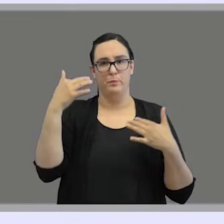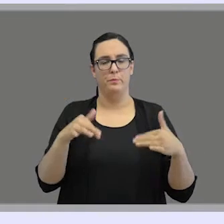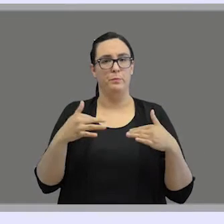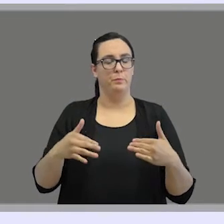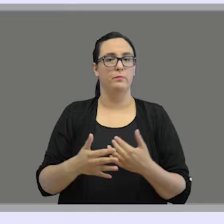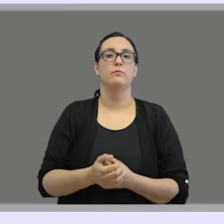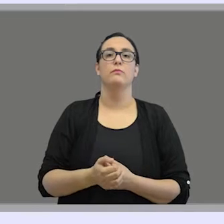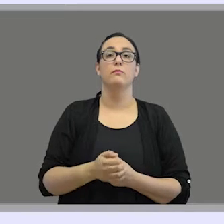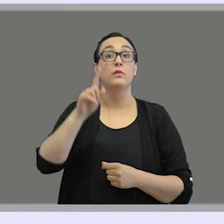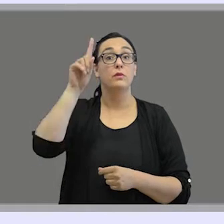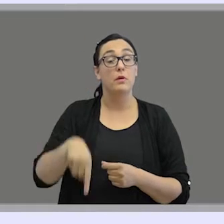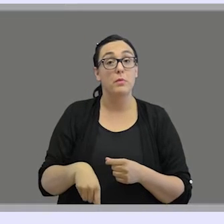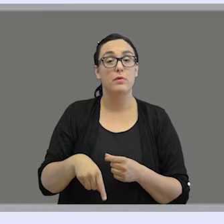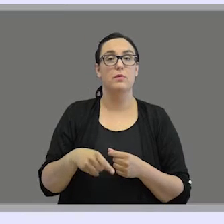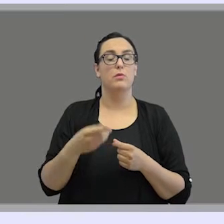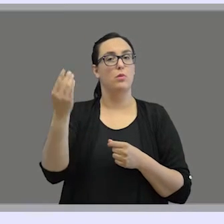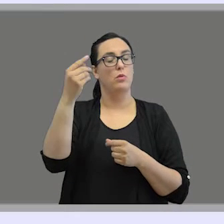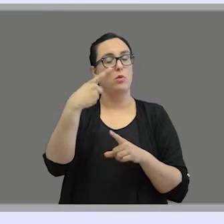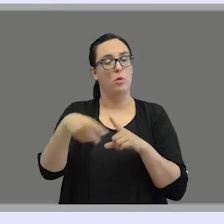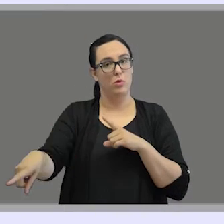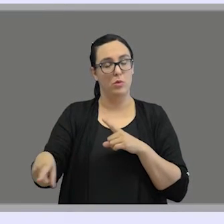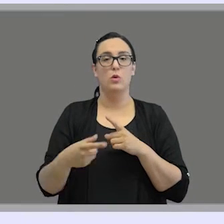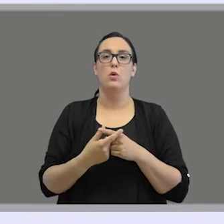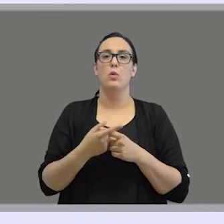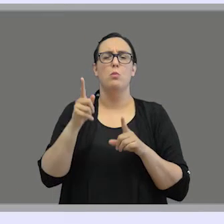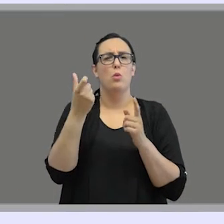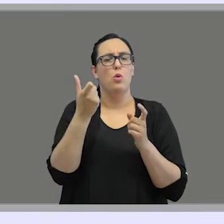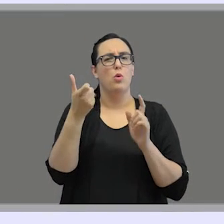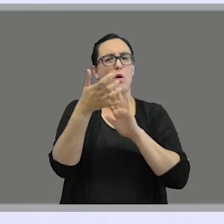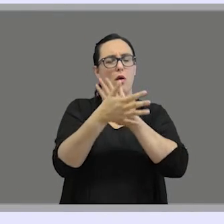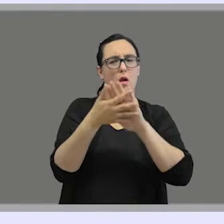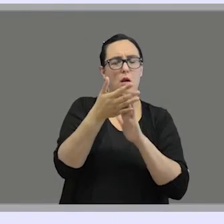and we will also compare and discuss the differences